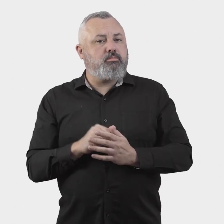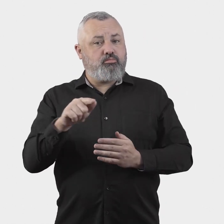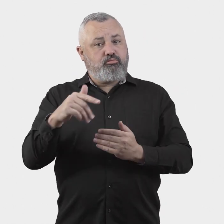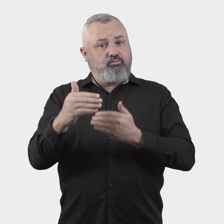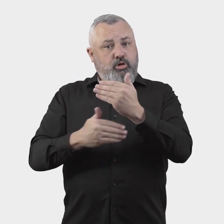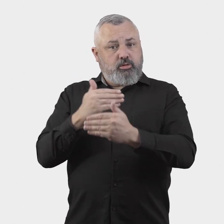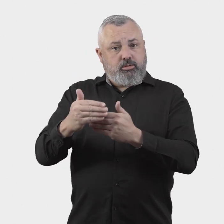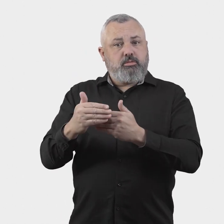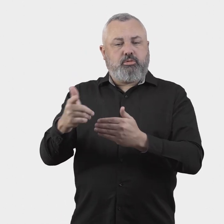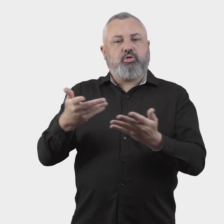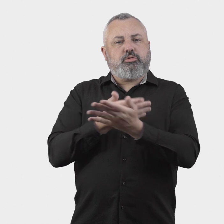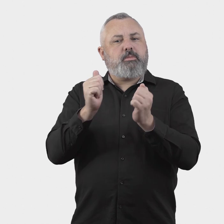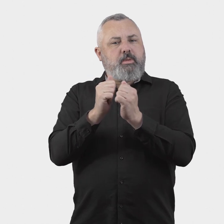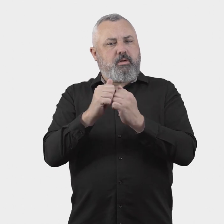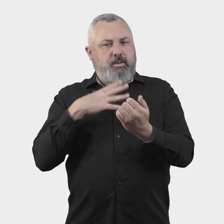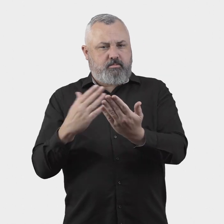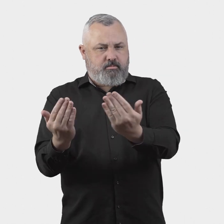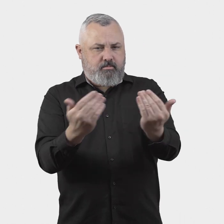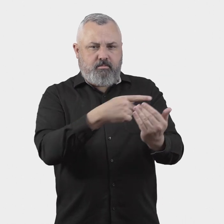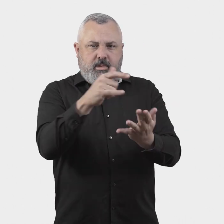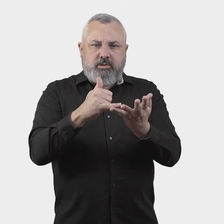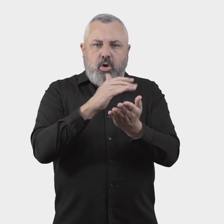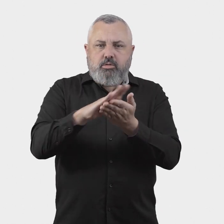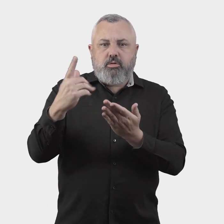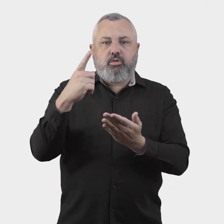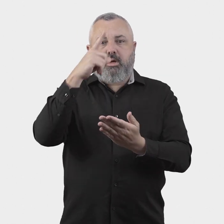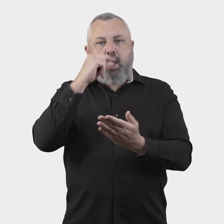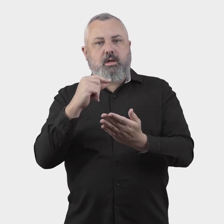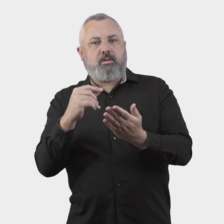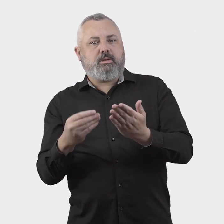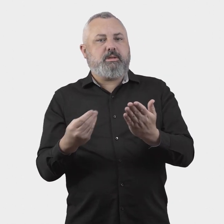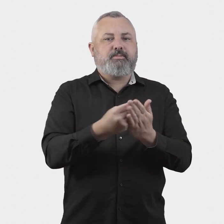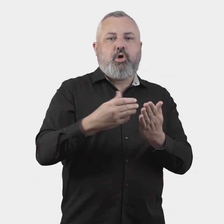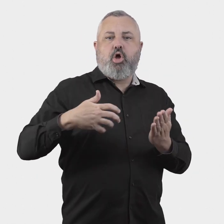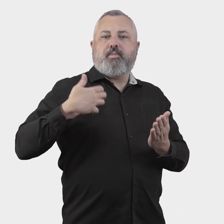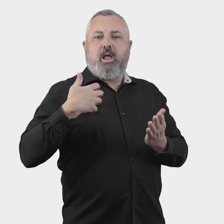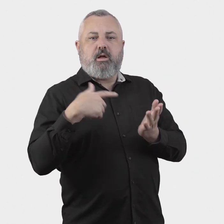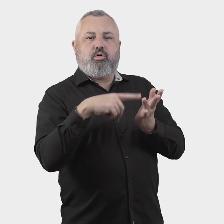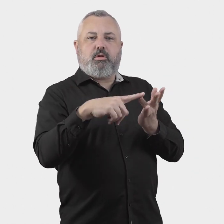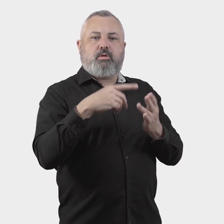This consultation paper seeks stakeholders’ views on who should be eligible to make a complaint to the